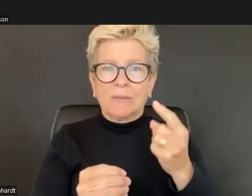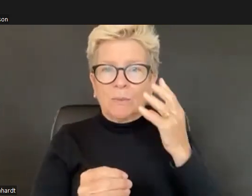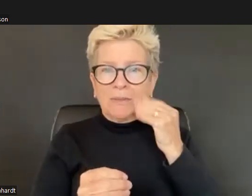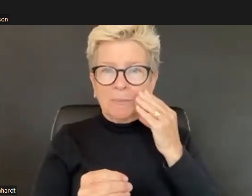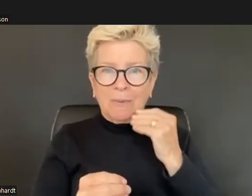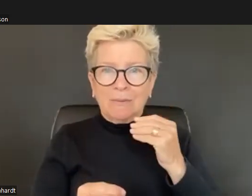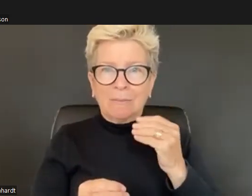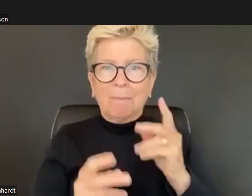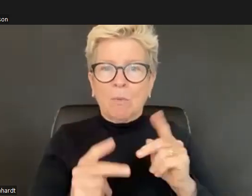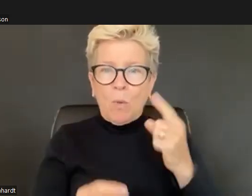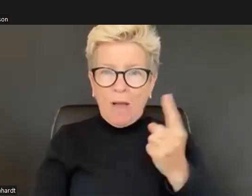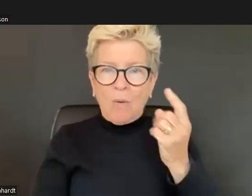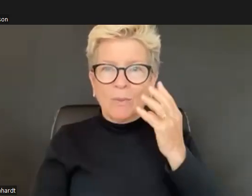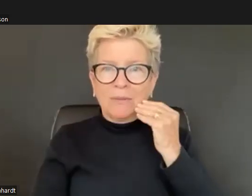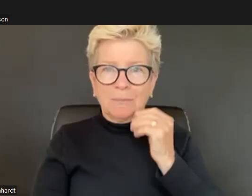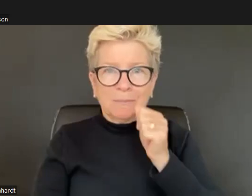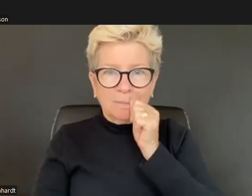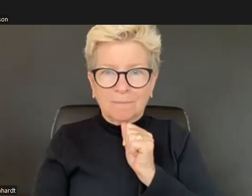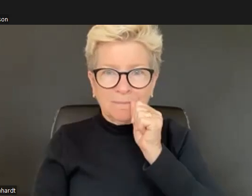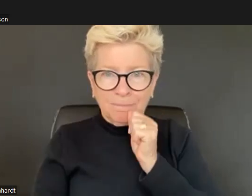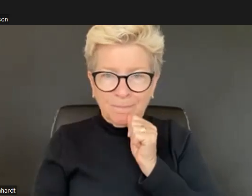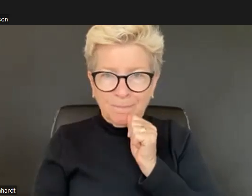Love and belonging are irreducible needs for all people. In the absence of these experiences.